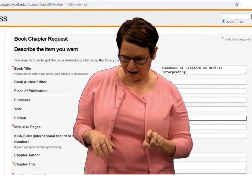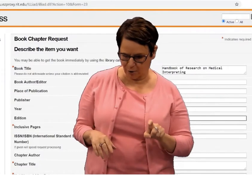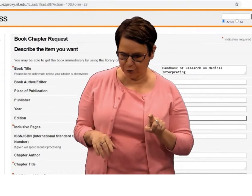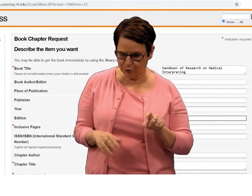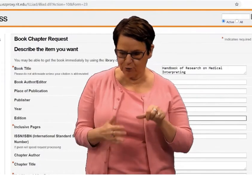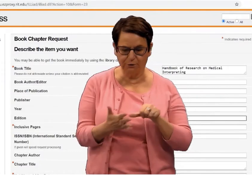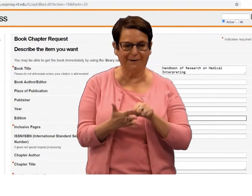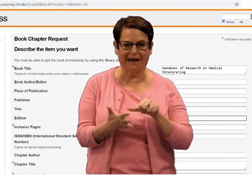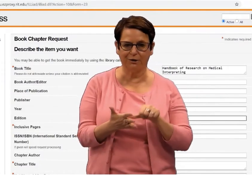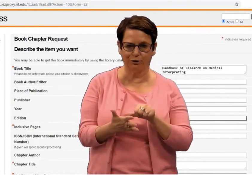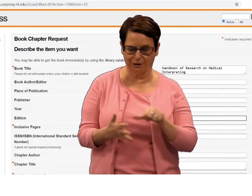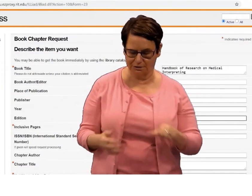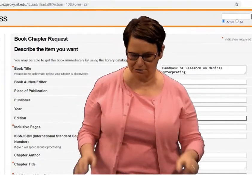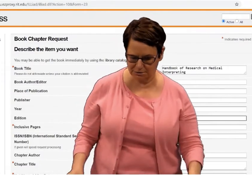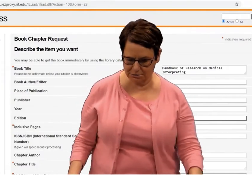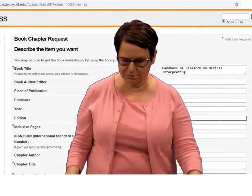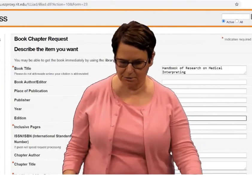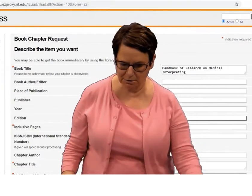I will skip and go down to Pages.